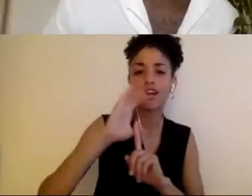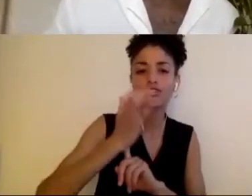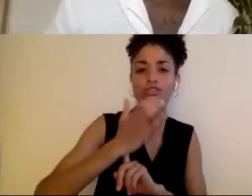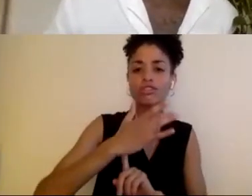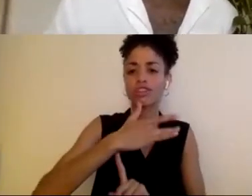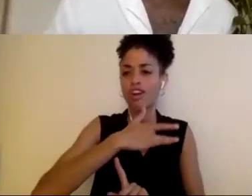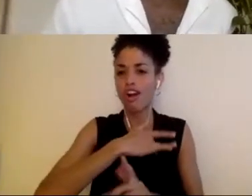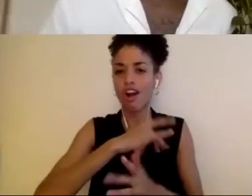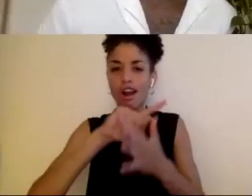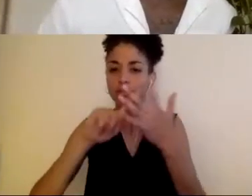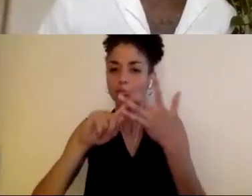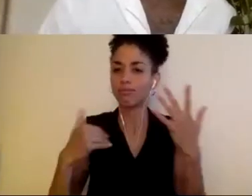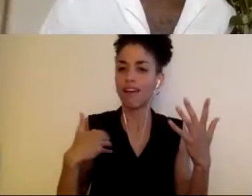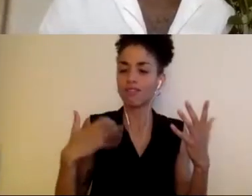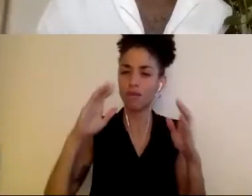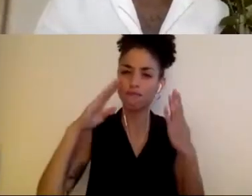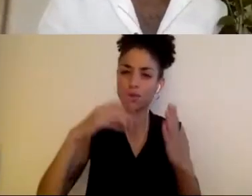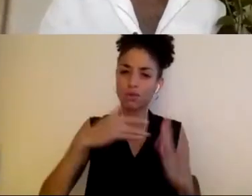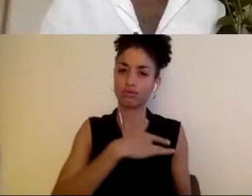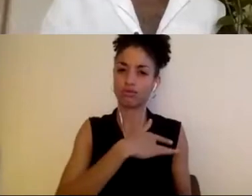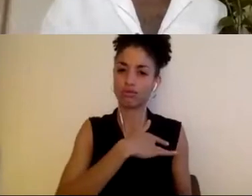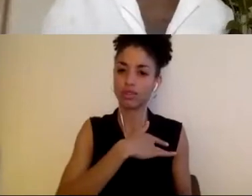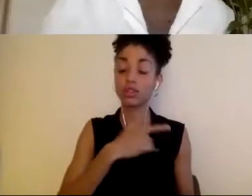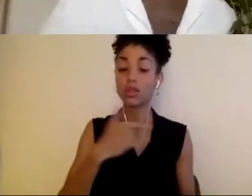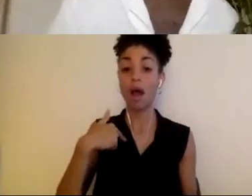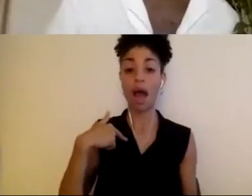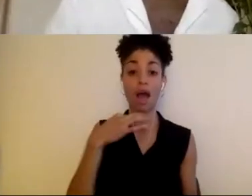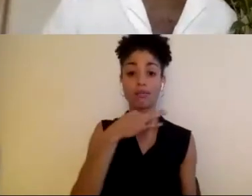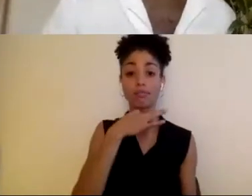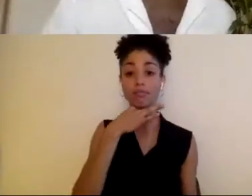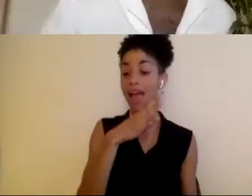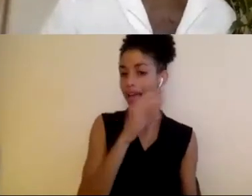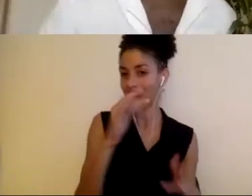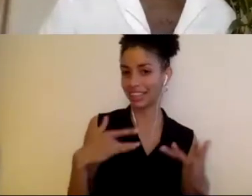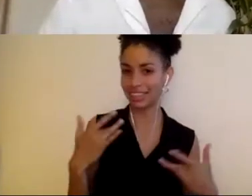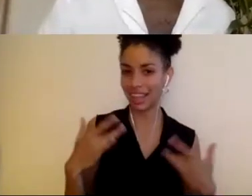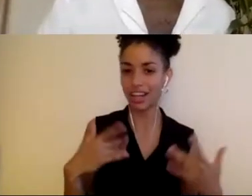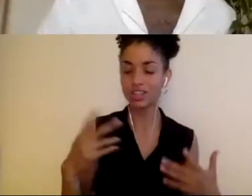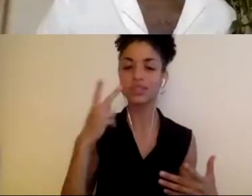be really excited and curious to see how you authentically engage your